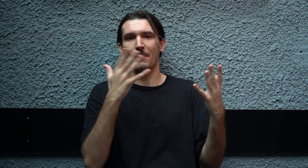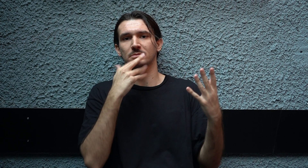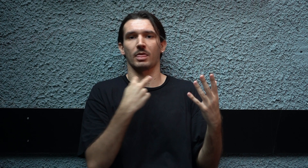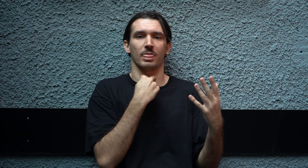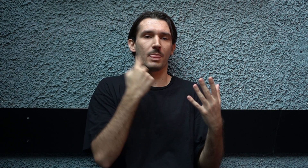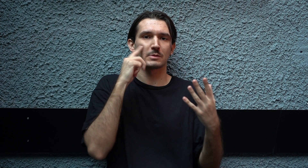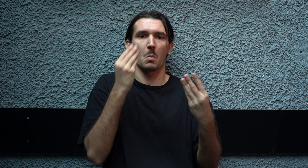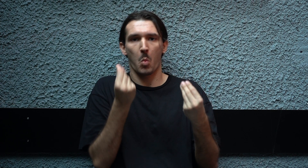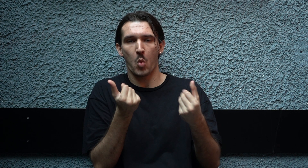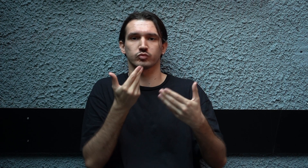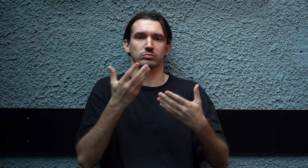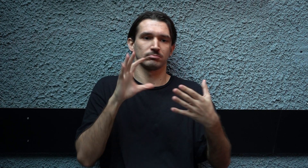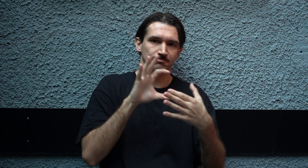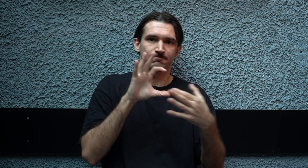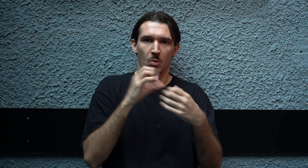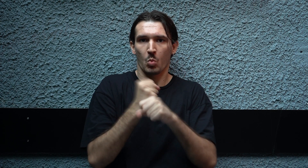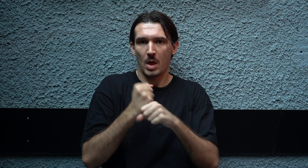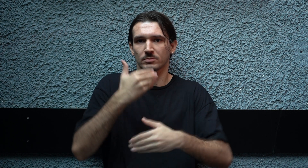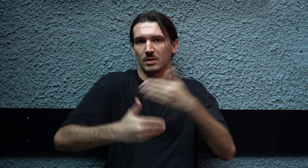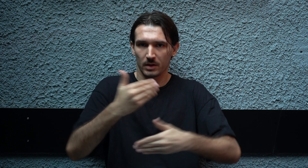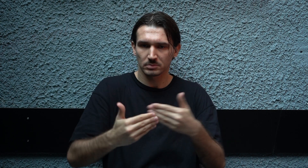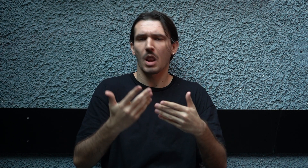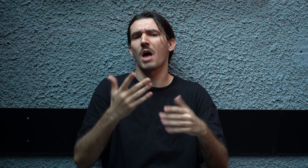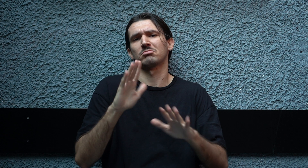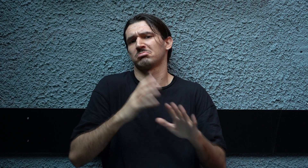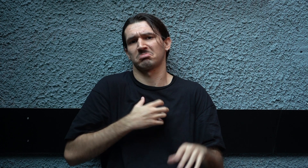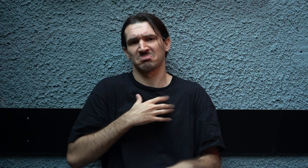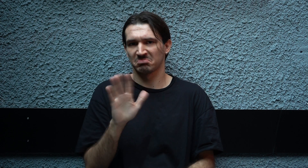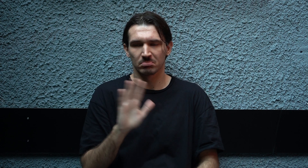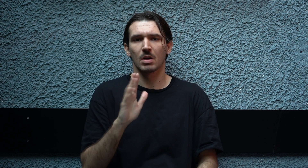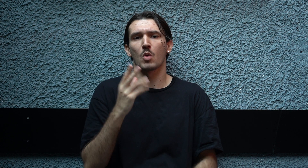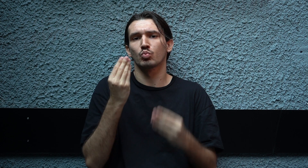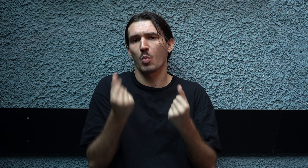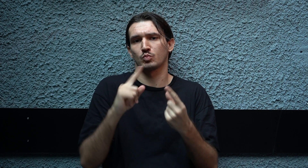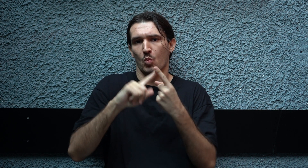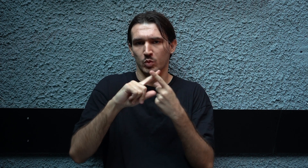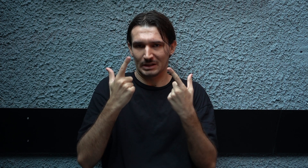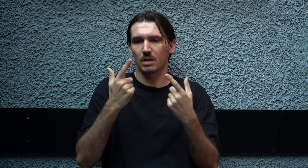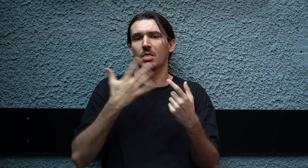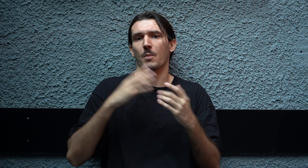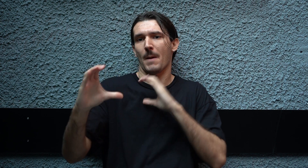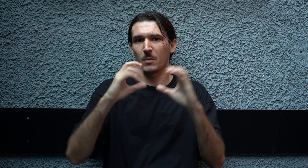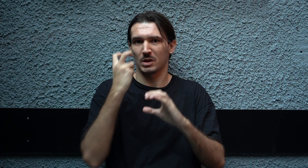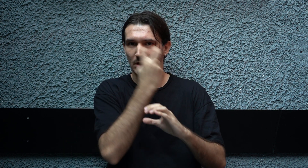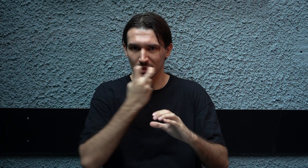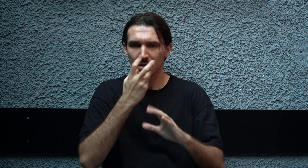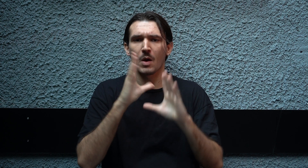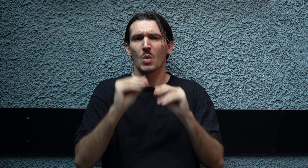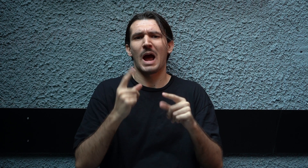there may be often anxiety regarding our communication, but it' s not something that one should worry about.